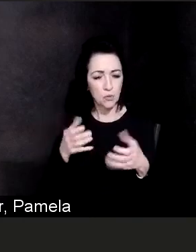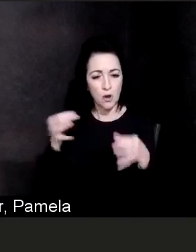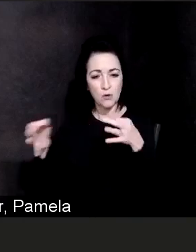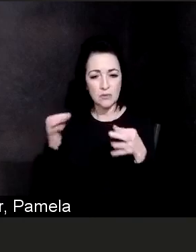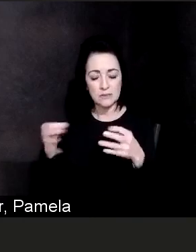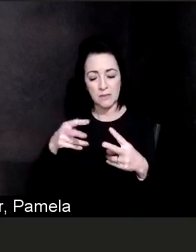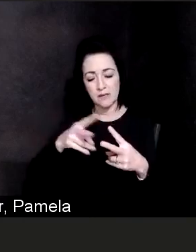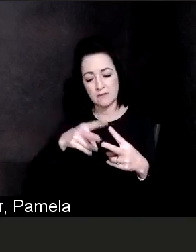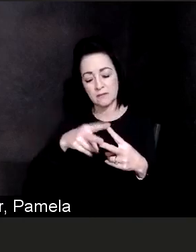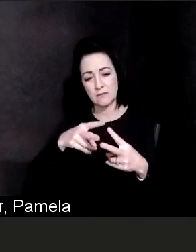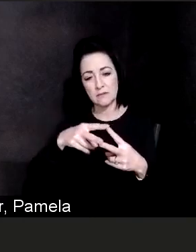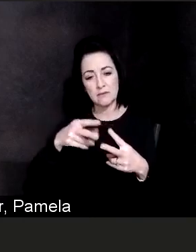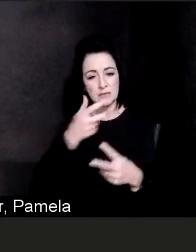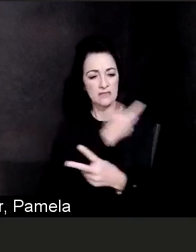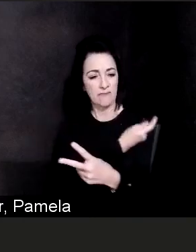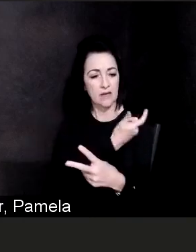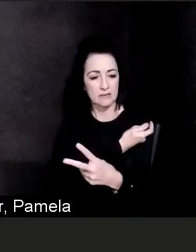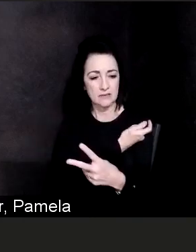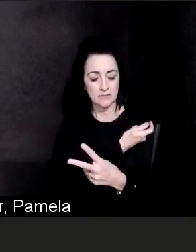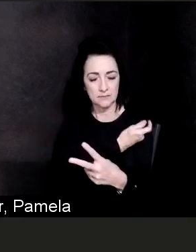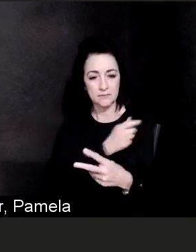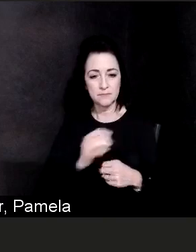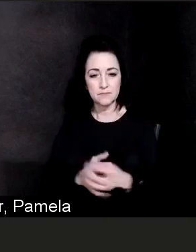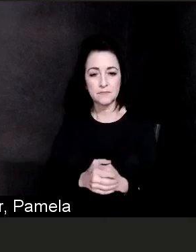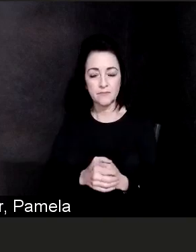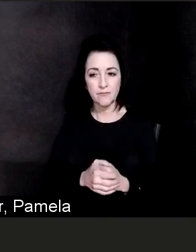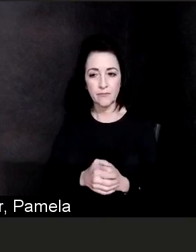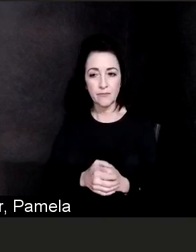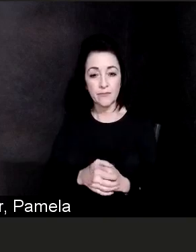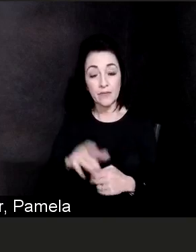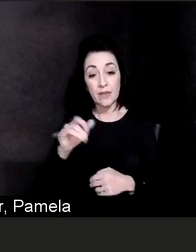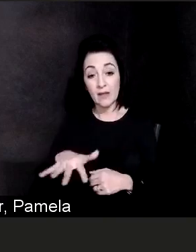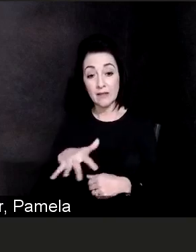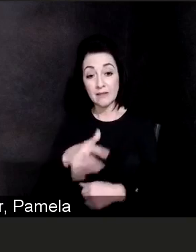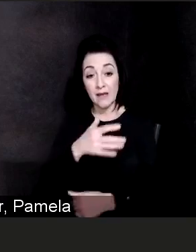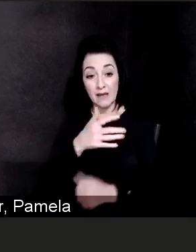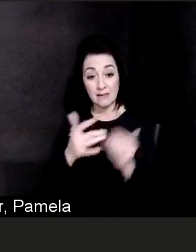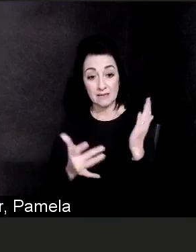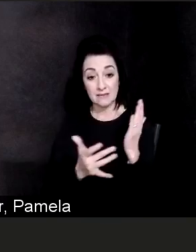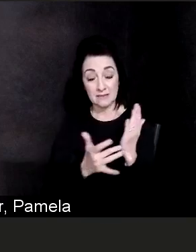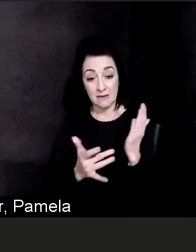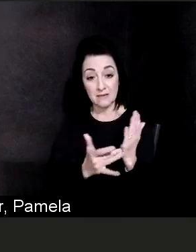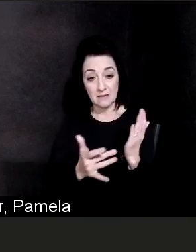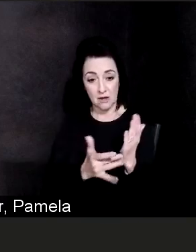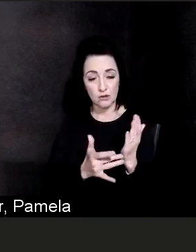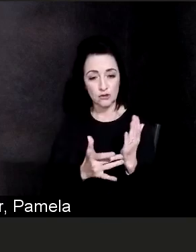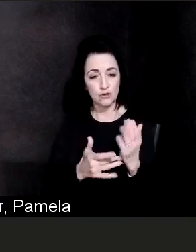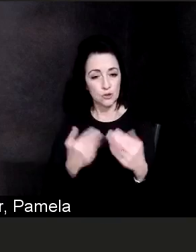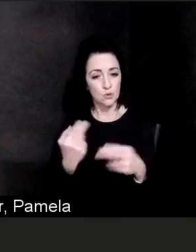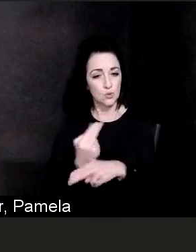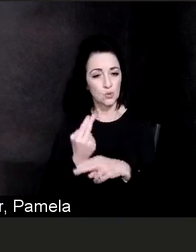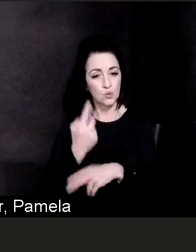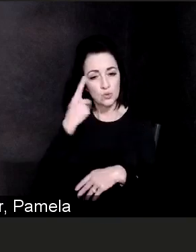These vaccines use a technology that has been used for other therapies such as cancer therapy